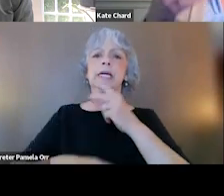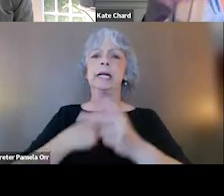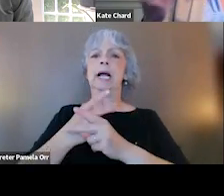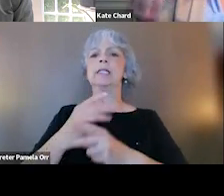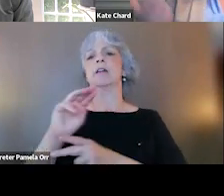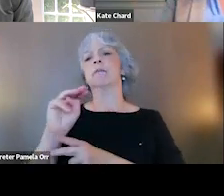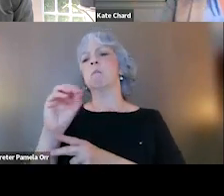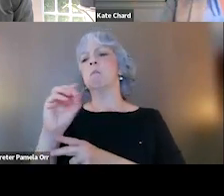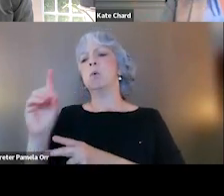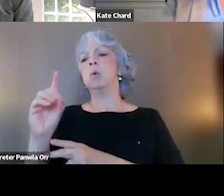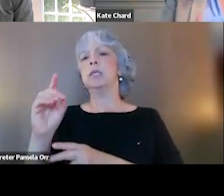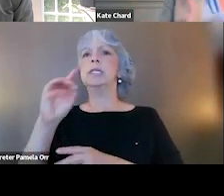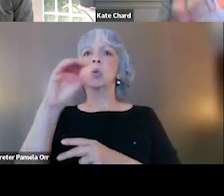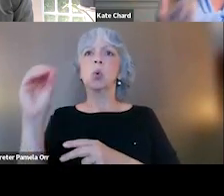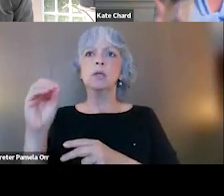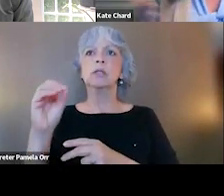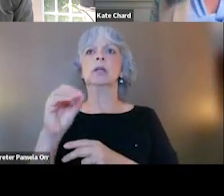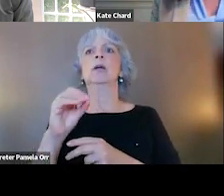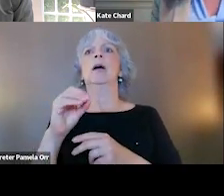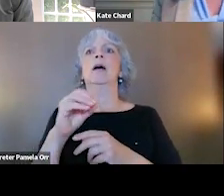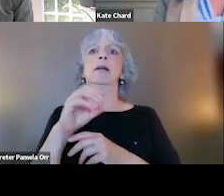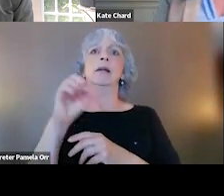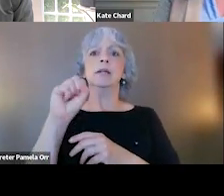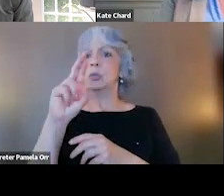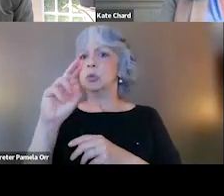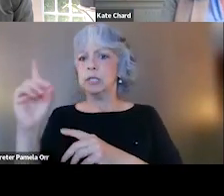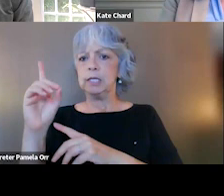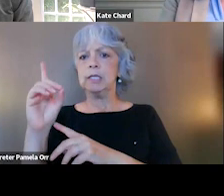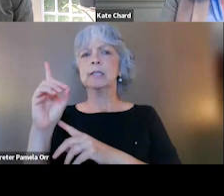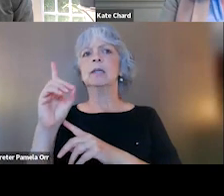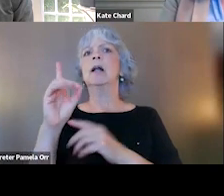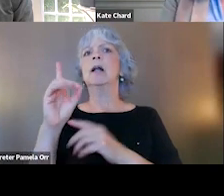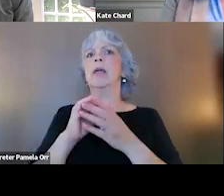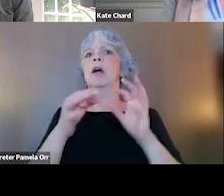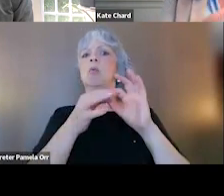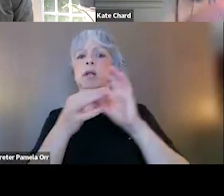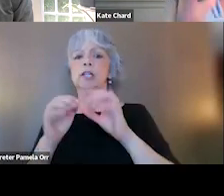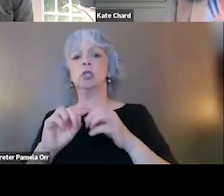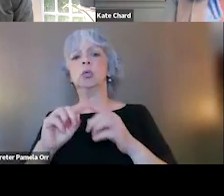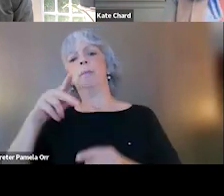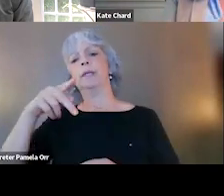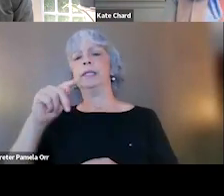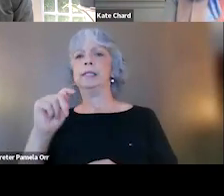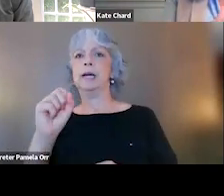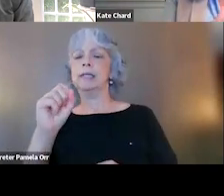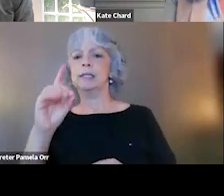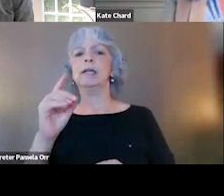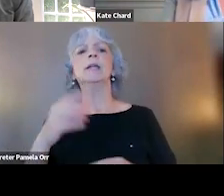and substance use disorders that go on with that PTSD? And so again, I outlined just for CPT